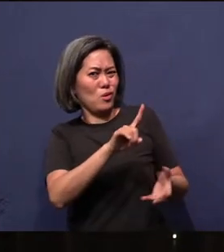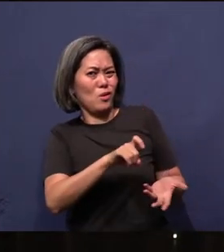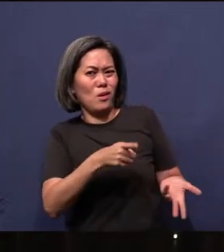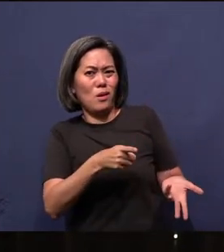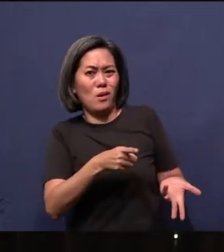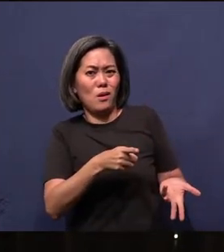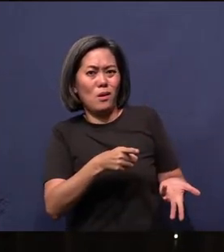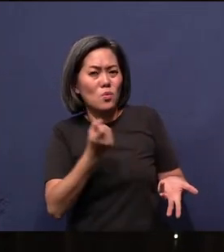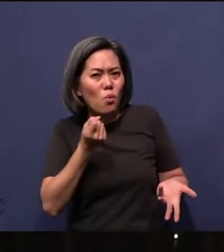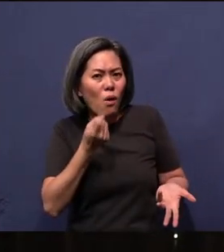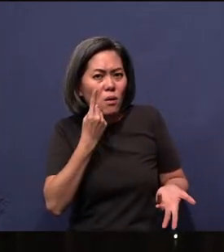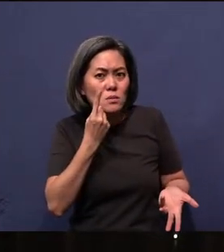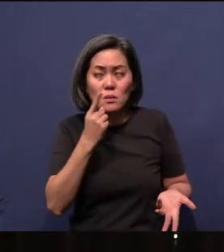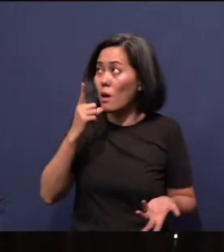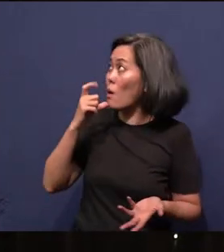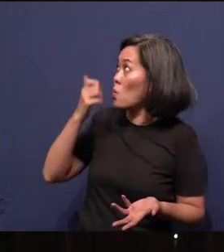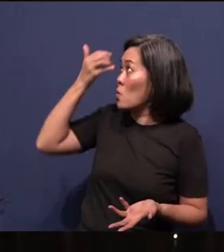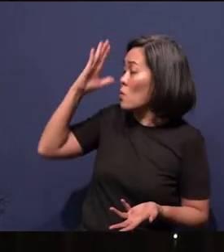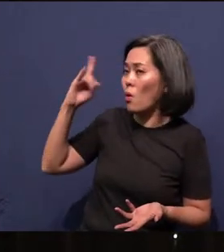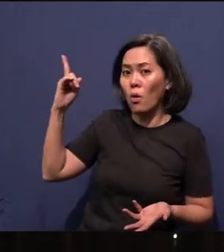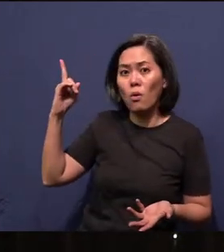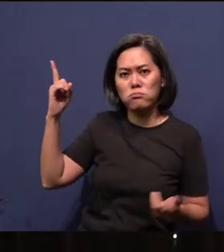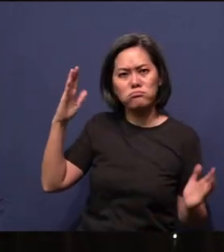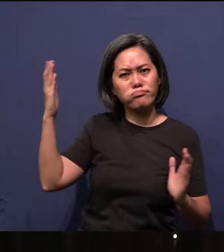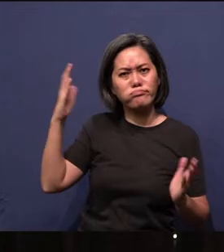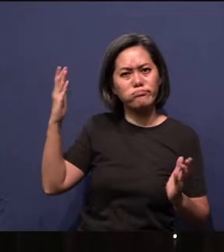understanding who our God is and what He has called us to do?